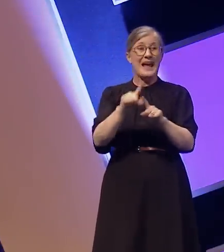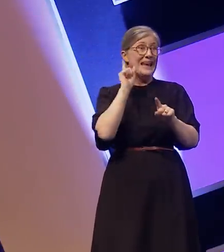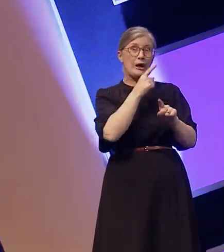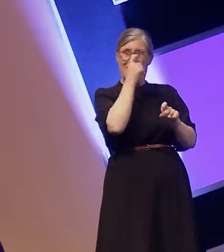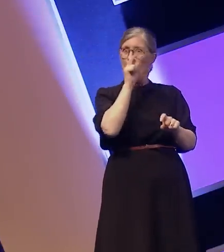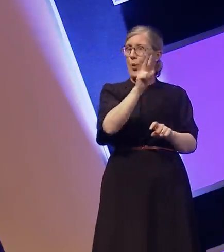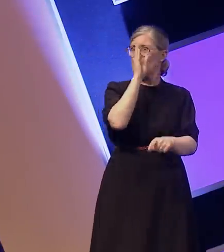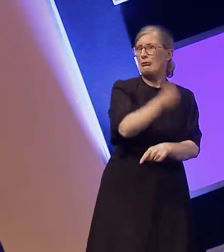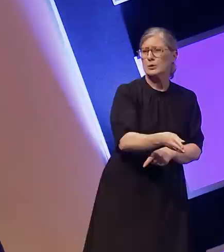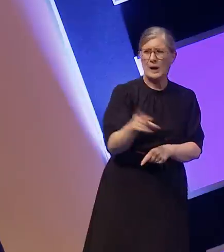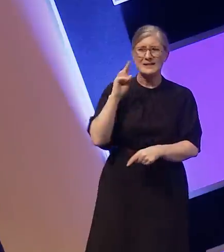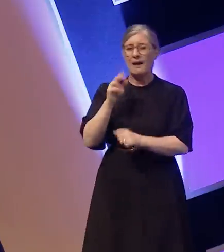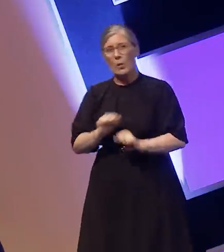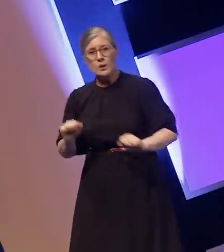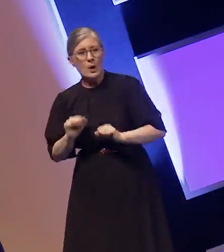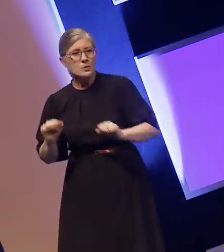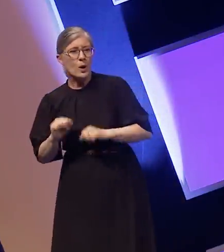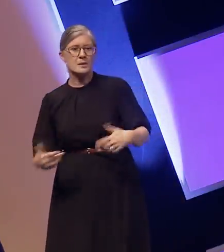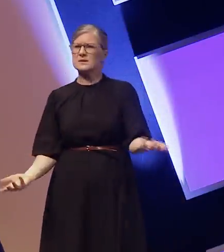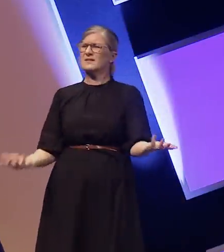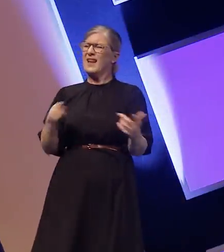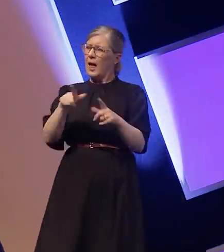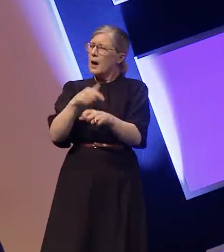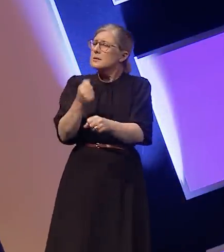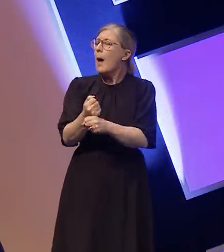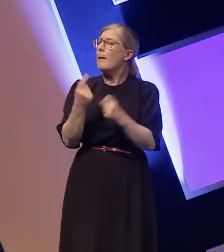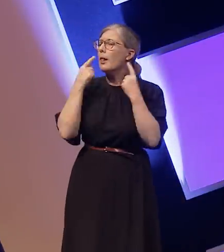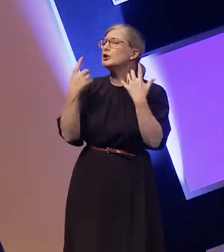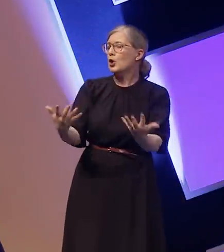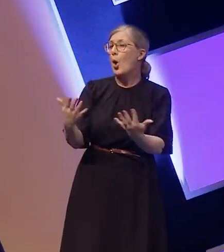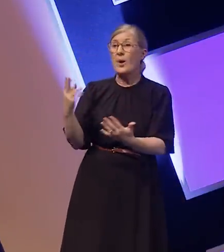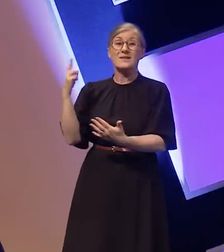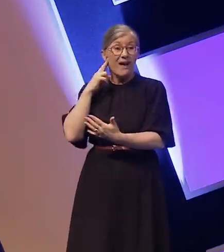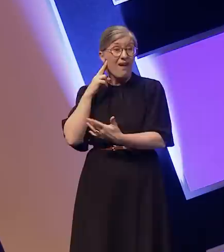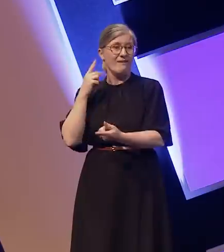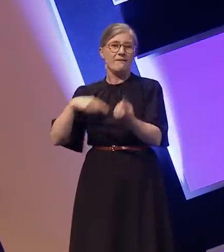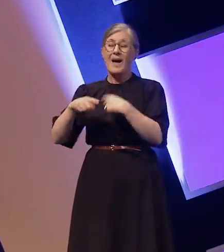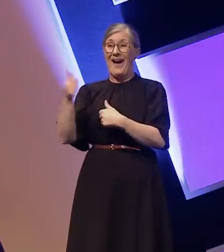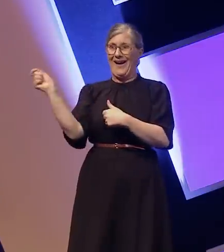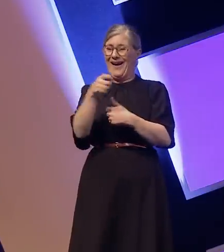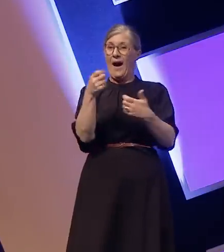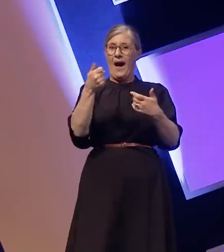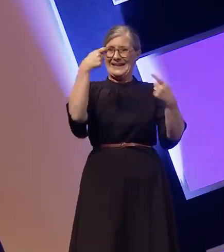This example just goes to show that deaf people are still being used to draw in audiences, to tick